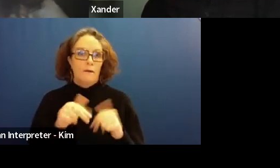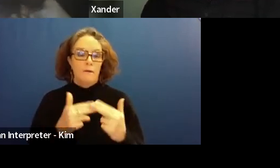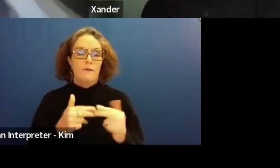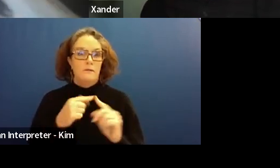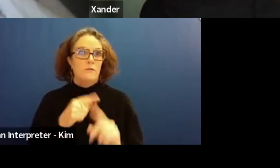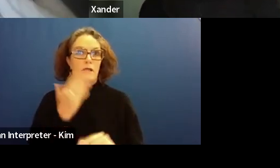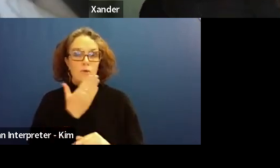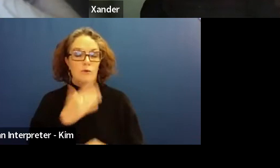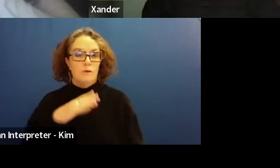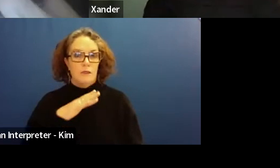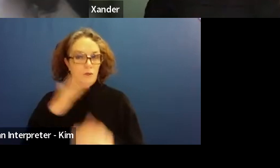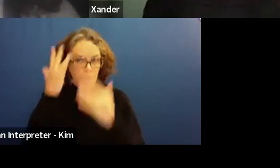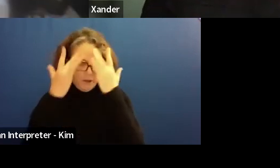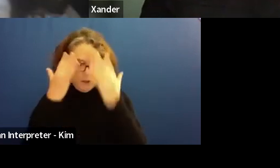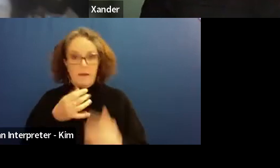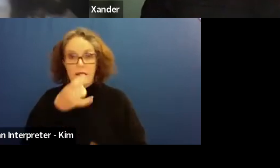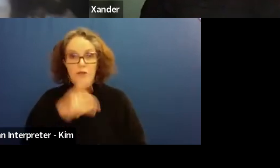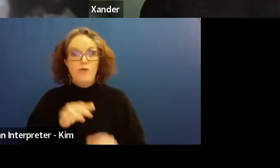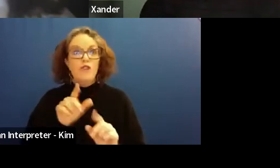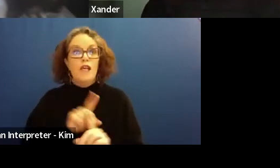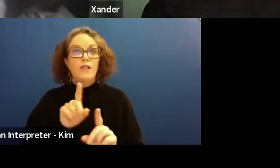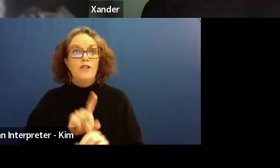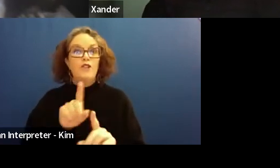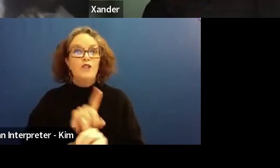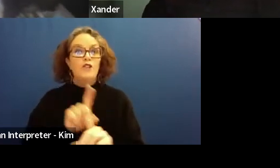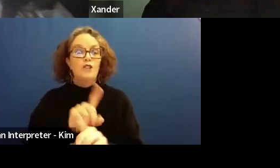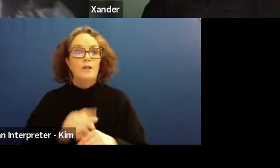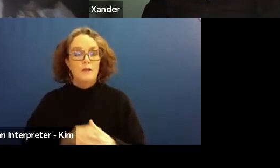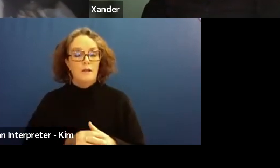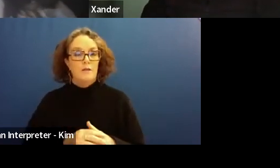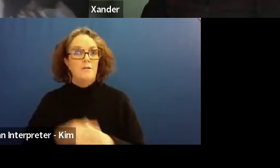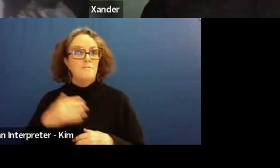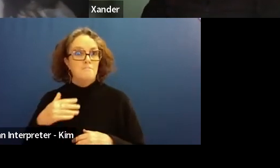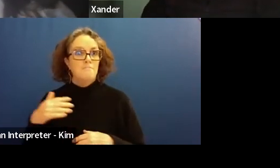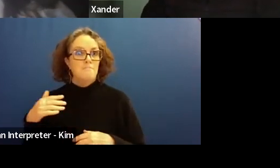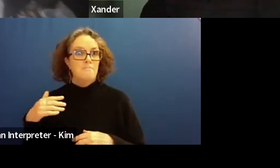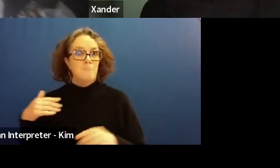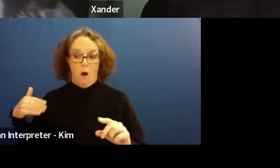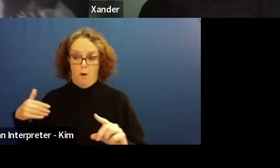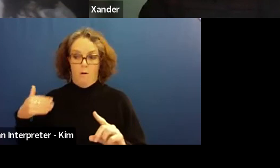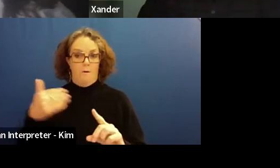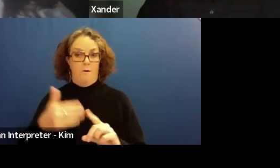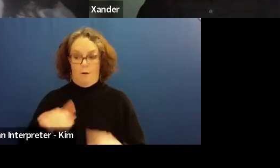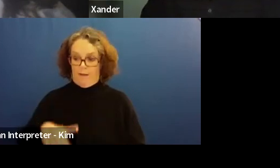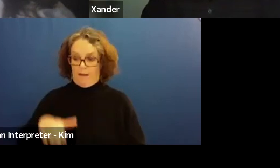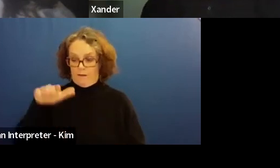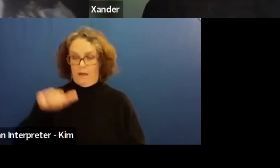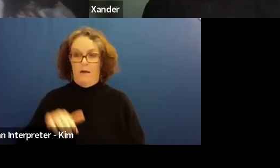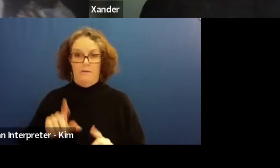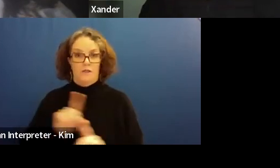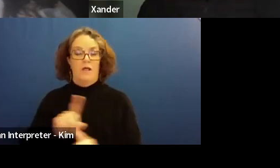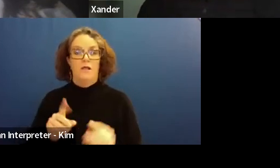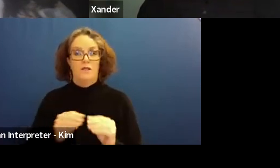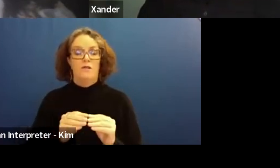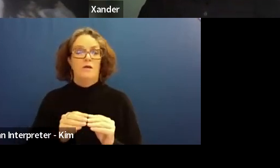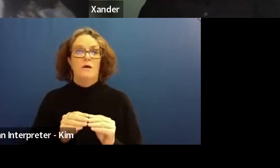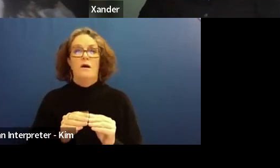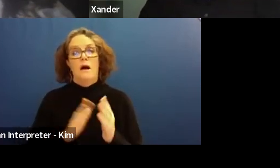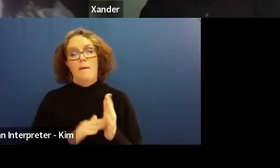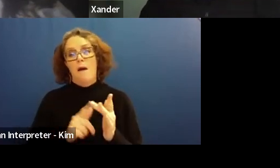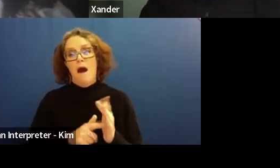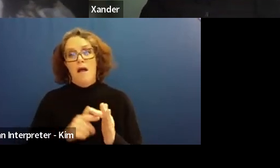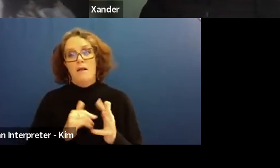And that things progress some things progress and some things don't change. You know those milestones might be achieved or they might not, they might never be achieved.